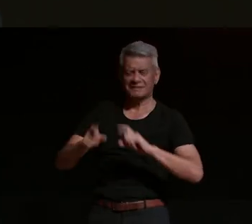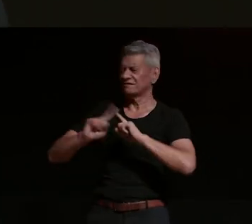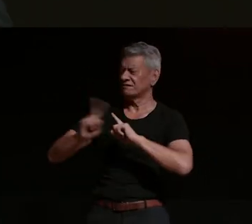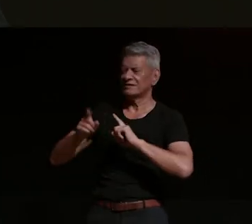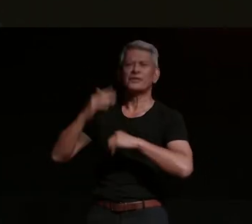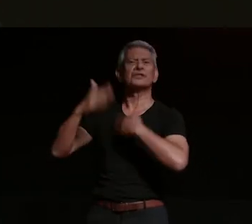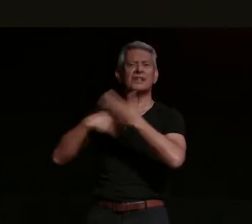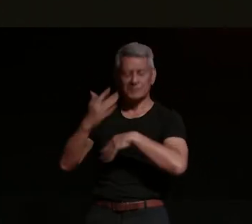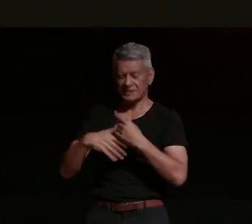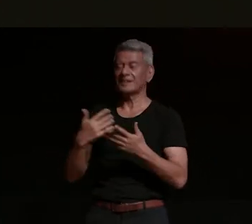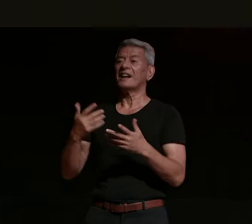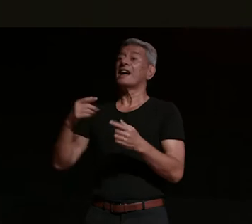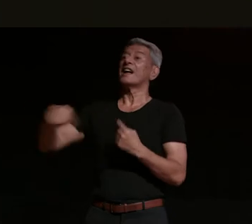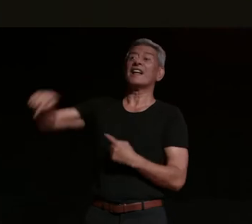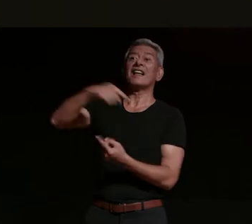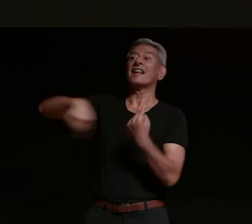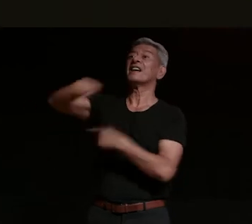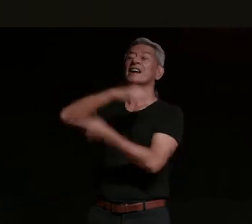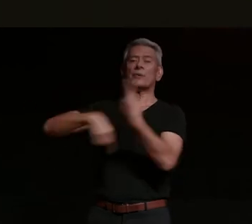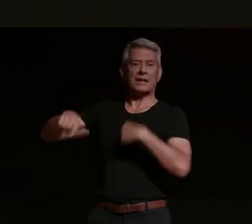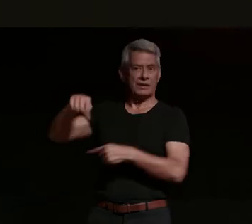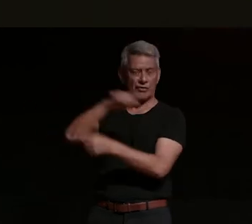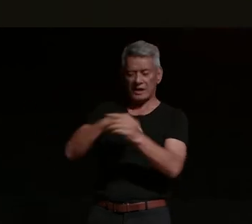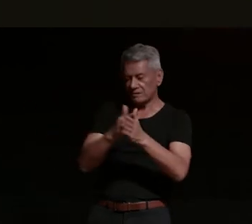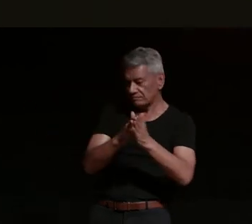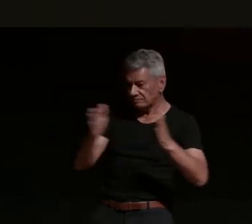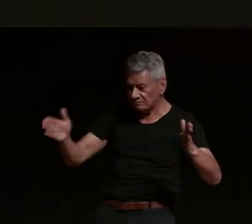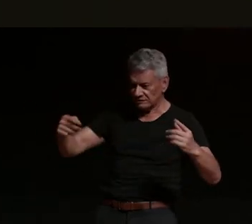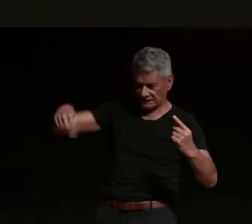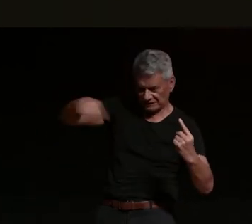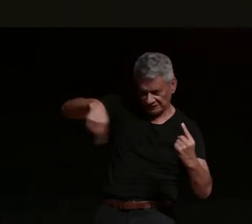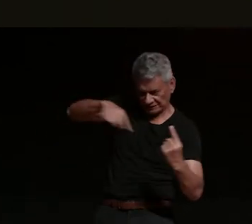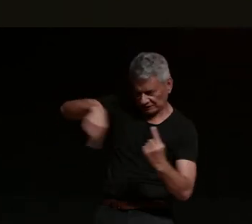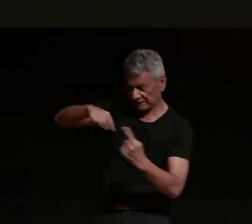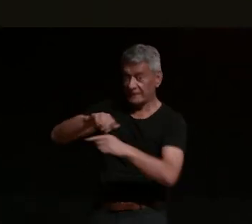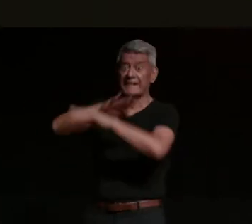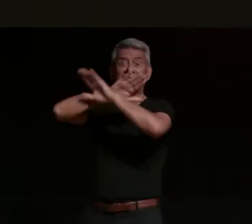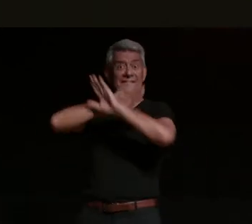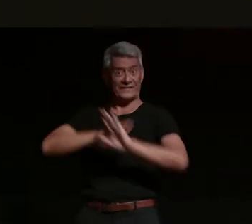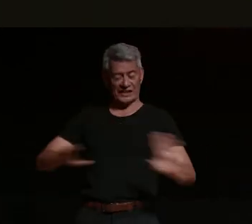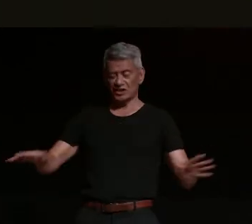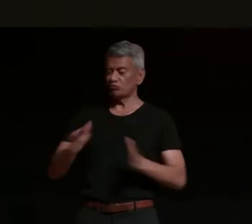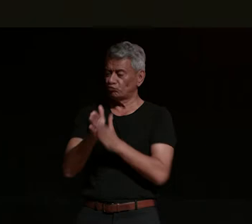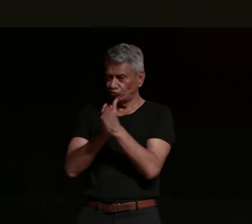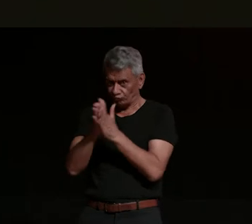and then eventually after the race season putting it all back together taking the the race fairings off putting the road fairings that had only ridden